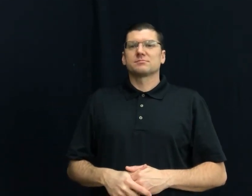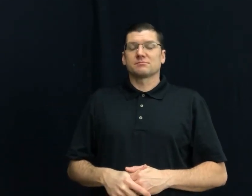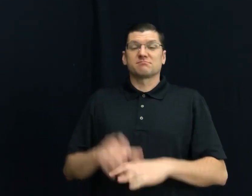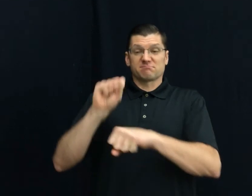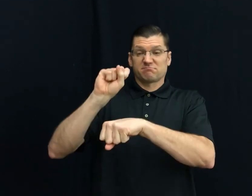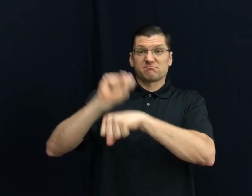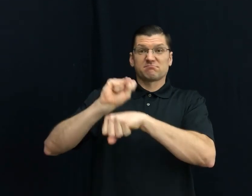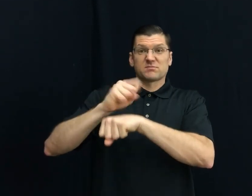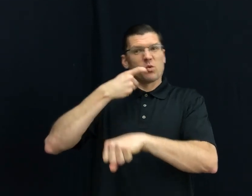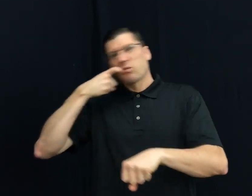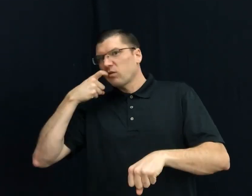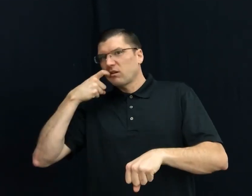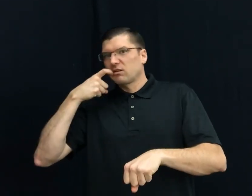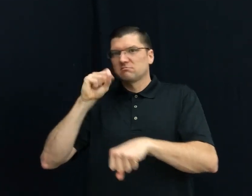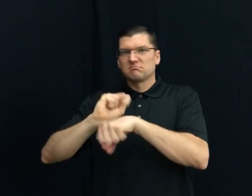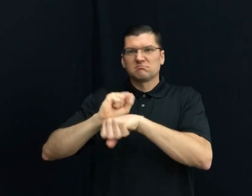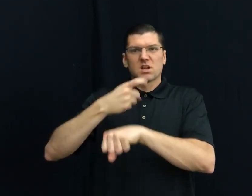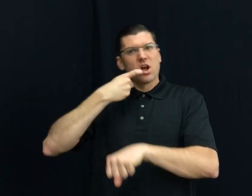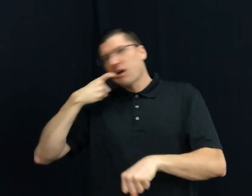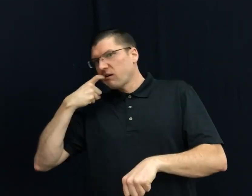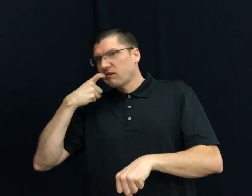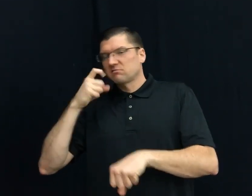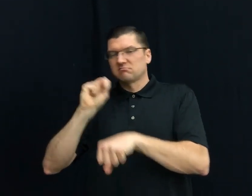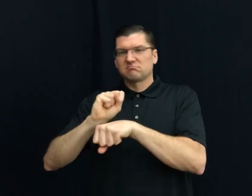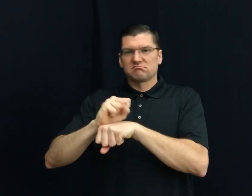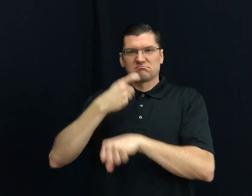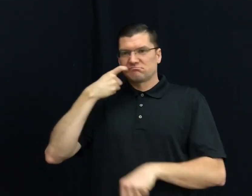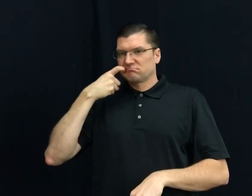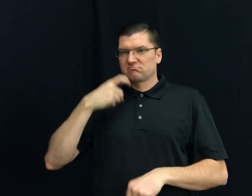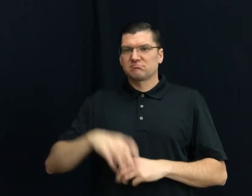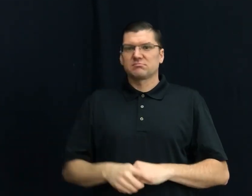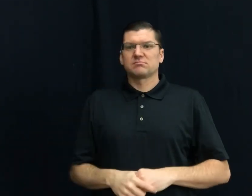80) WORKAHOLIC (can use work + hook or addict)